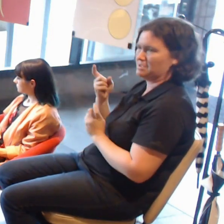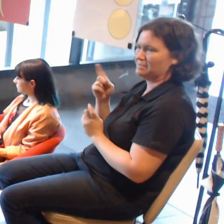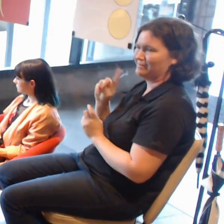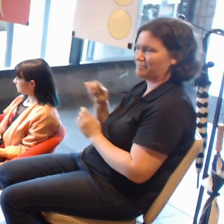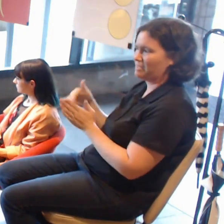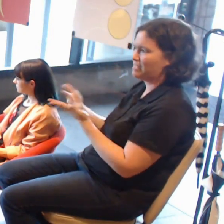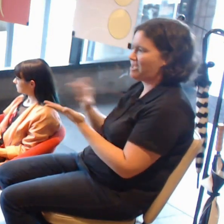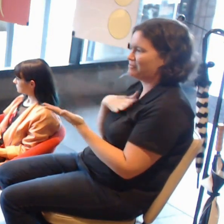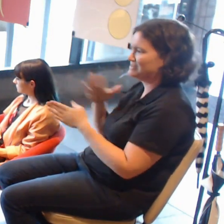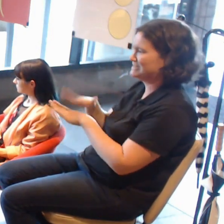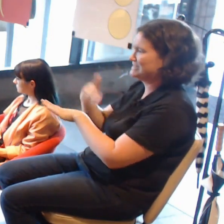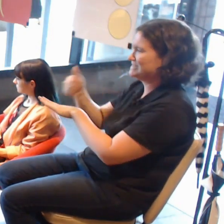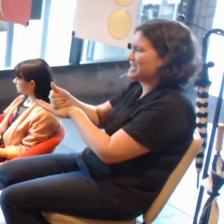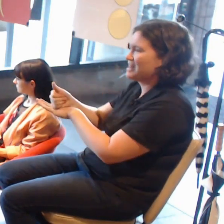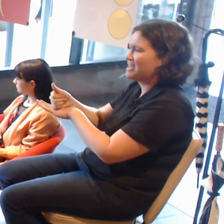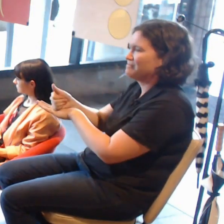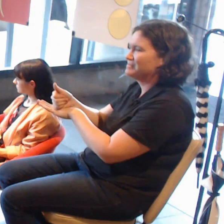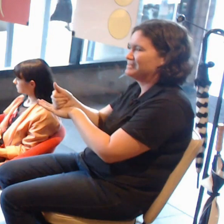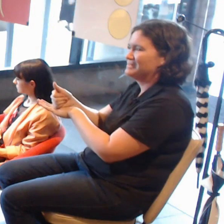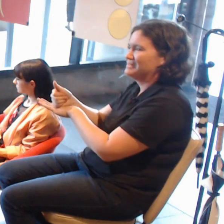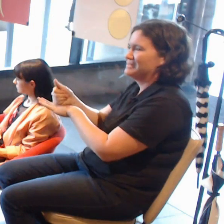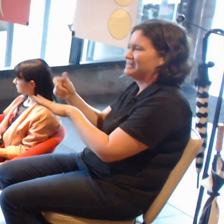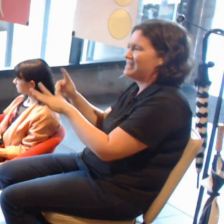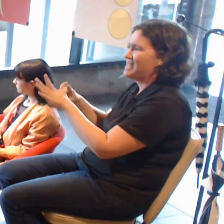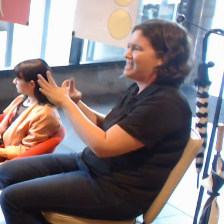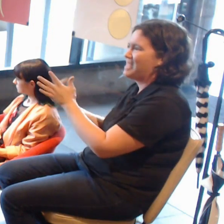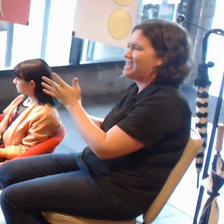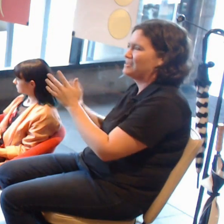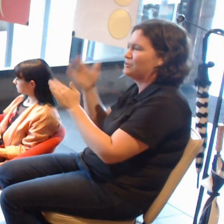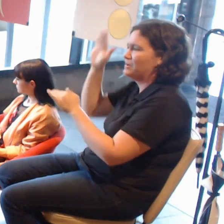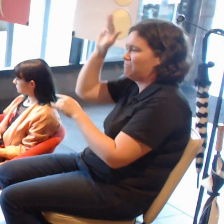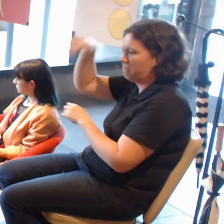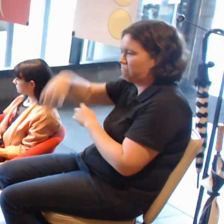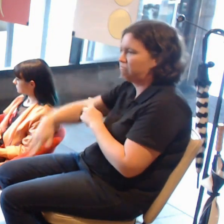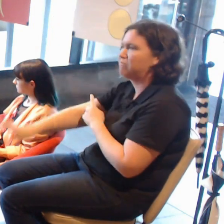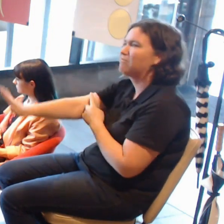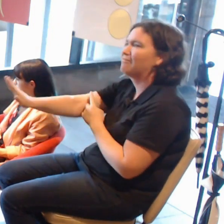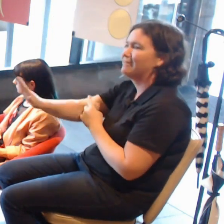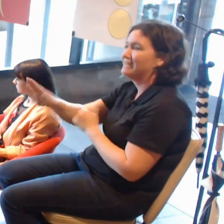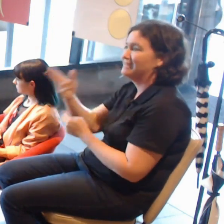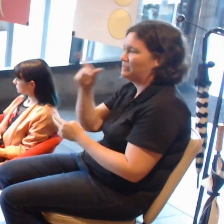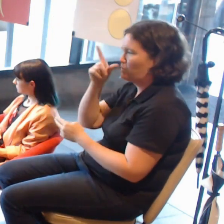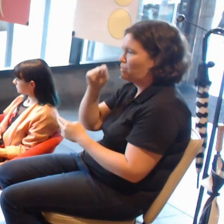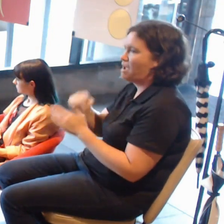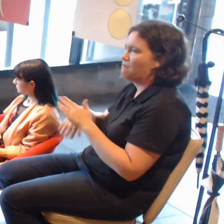where you're a full immersion marble going down a rollercoaster and we have to worry about that all of a sudden.